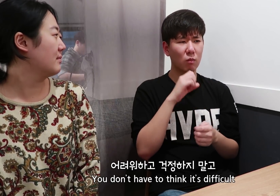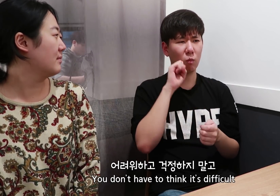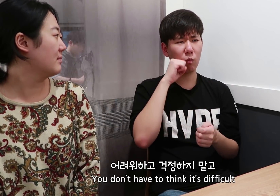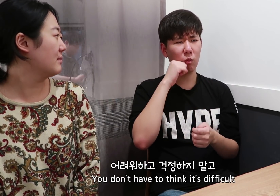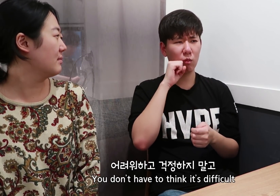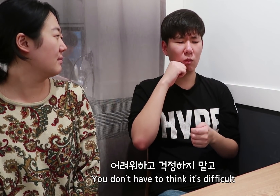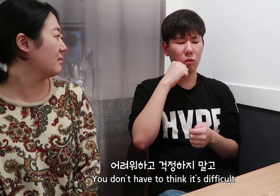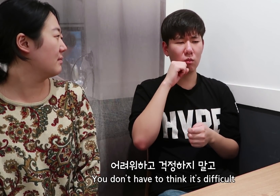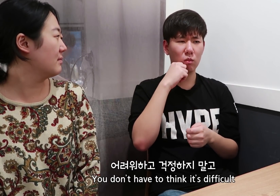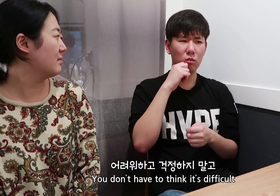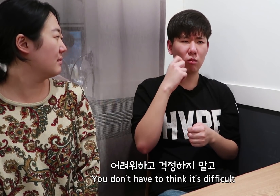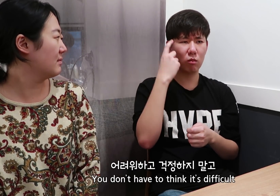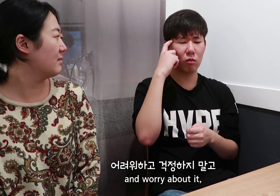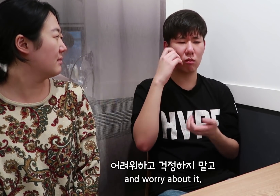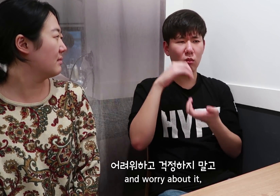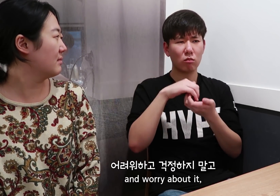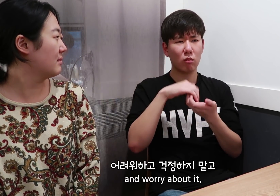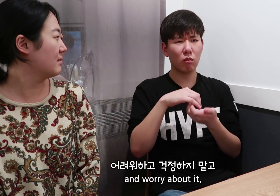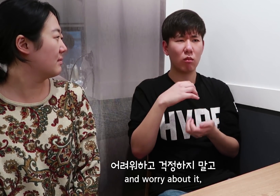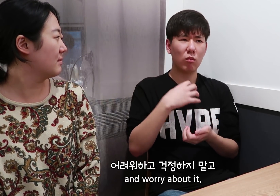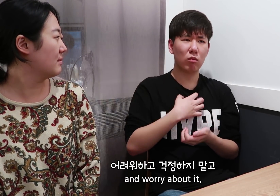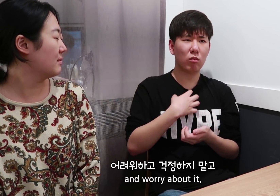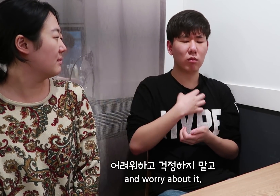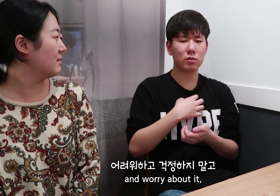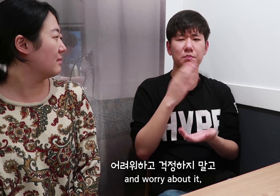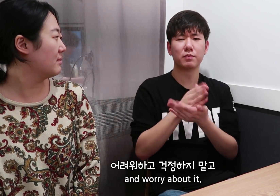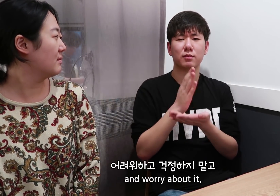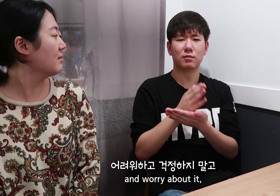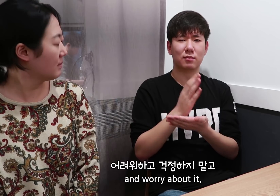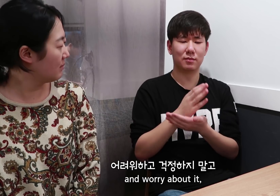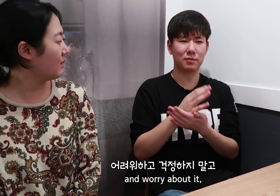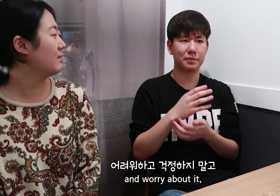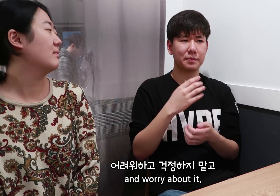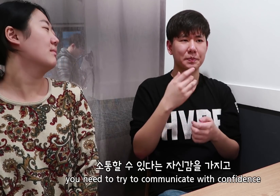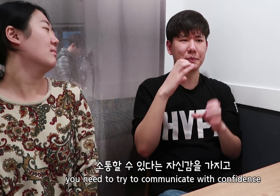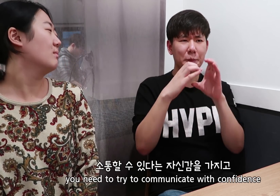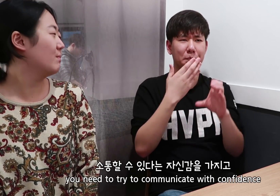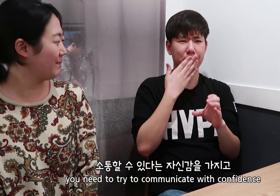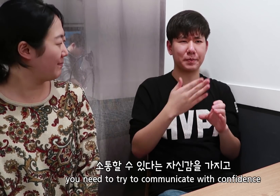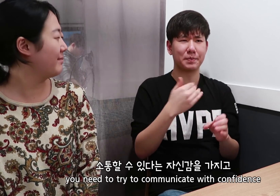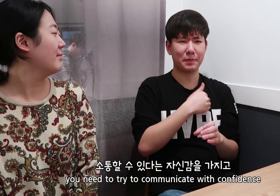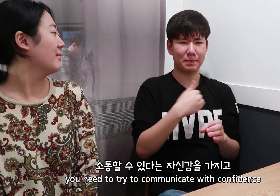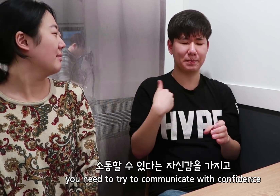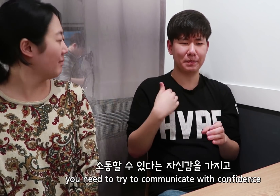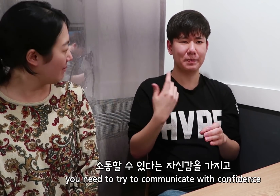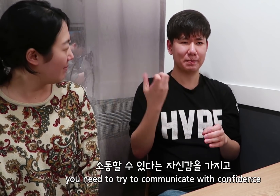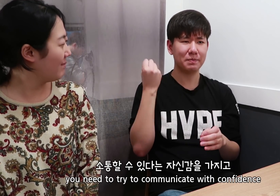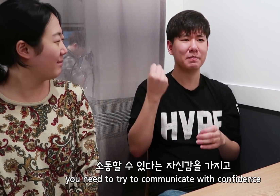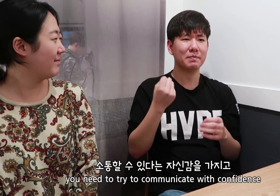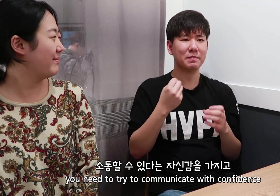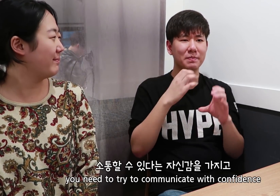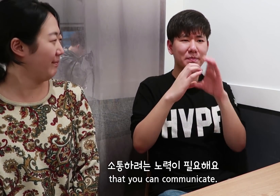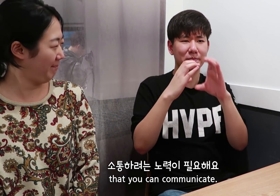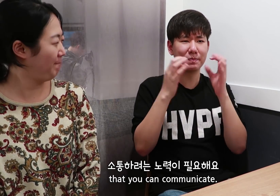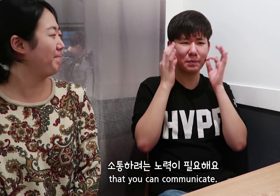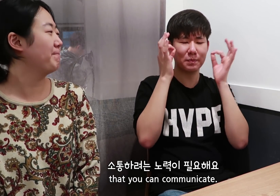You don’t have to think it’s difficult and worry about it, you need to try to communicate with confidence